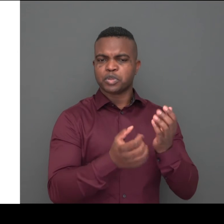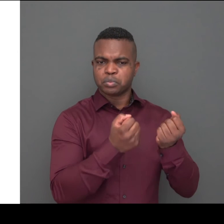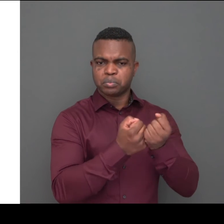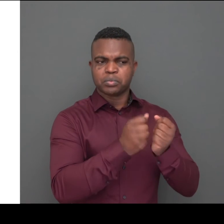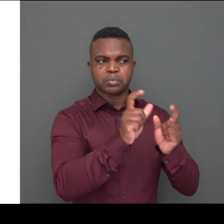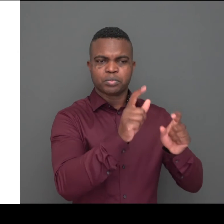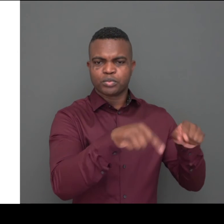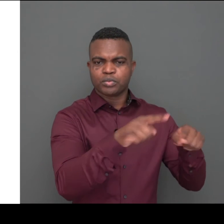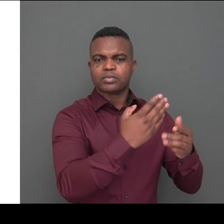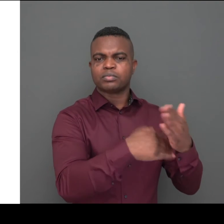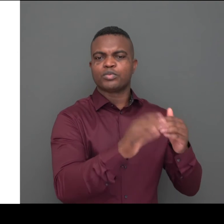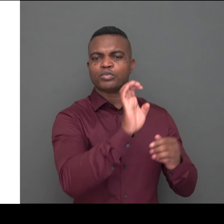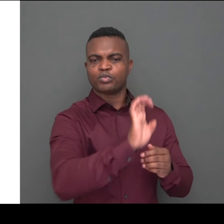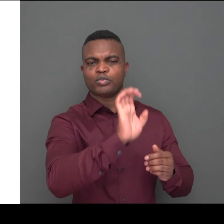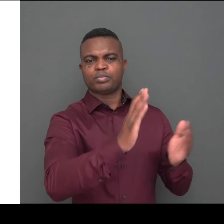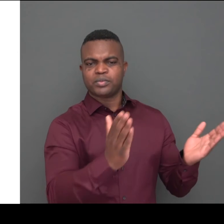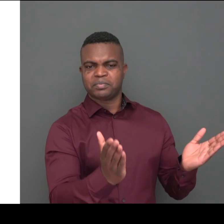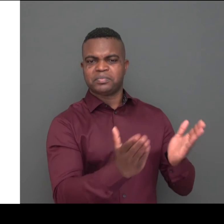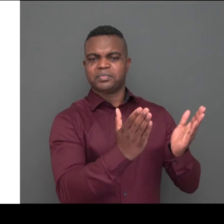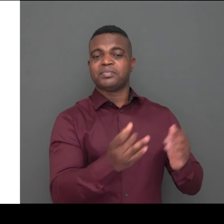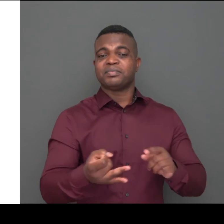of the Assistive Technology in Europe, the Association